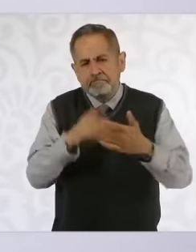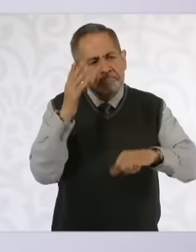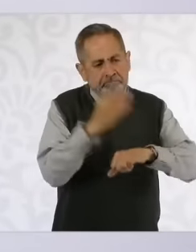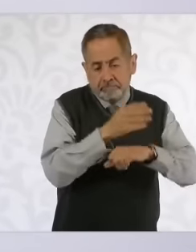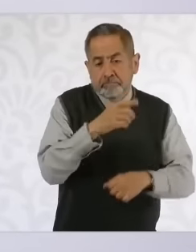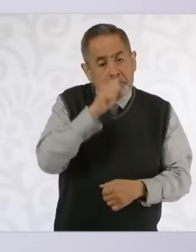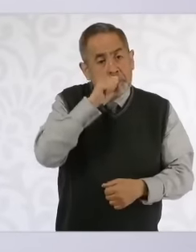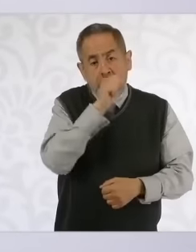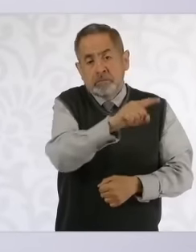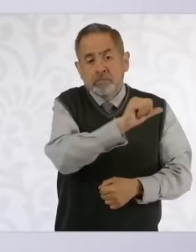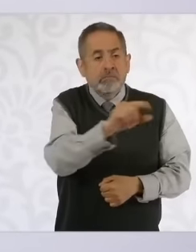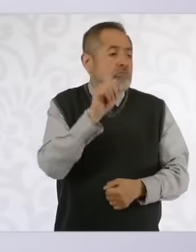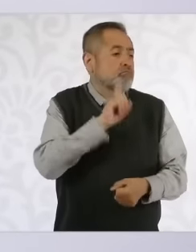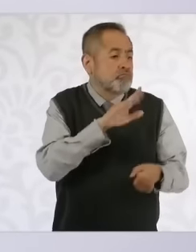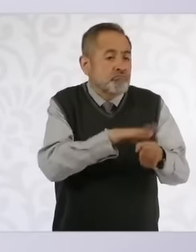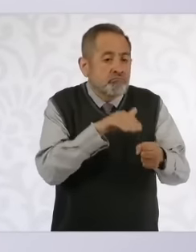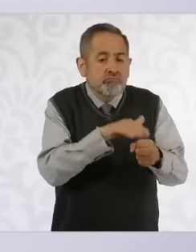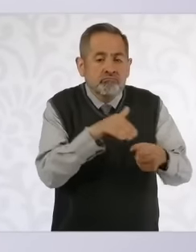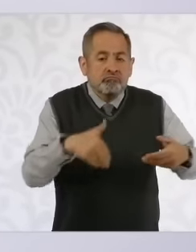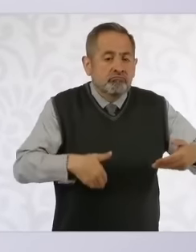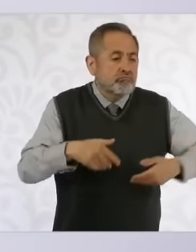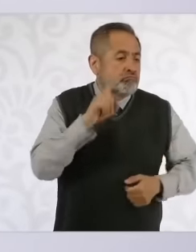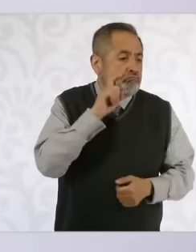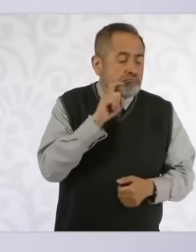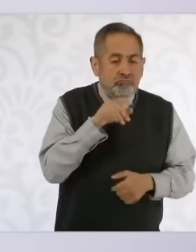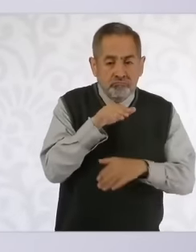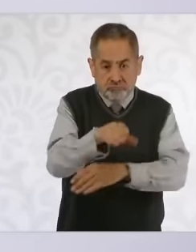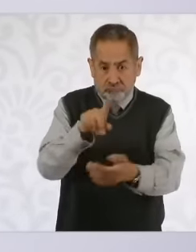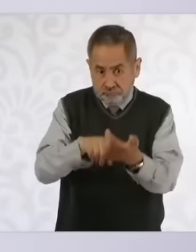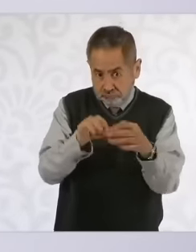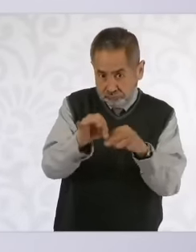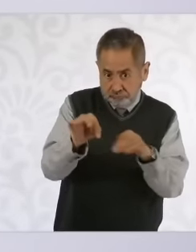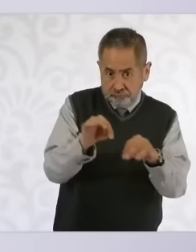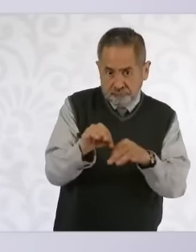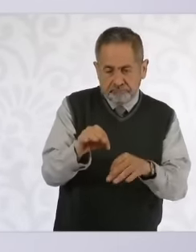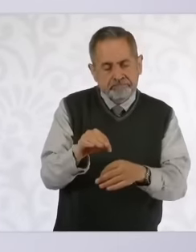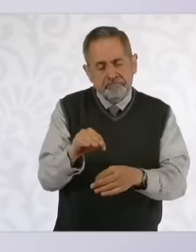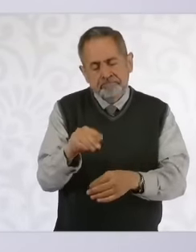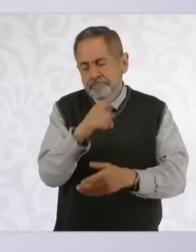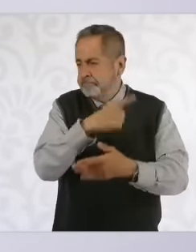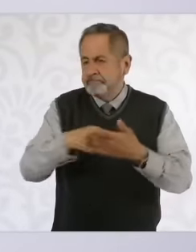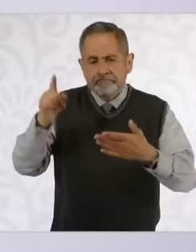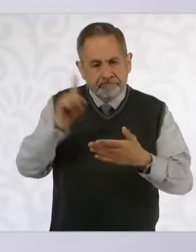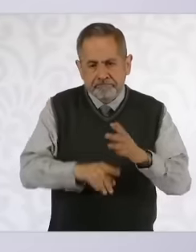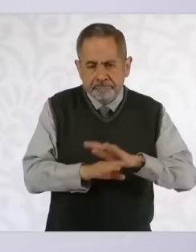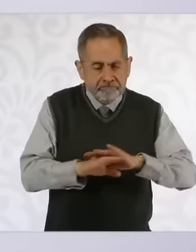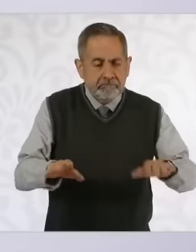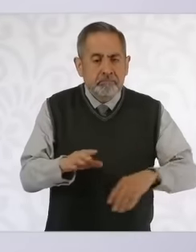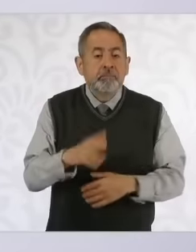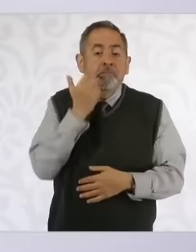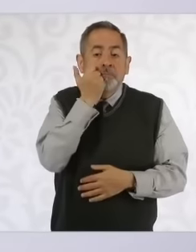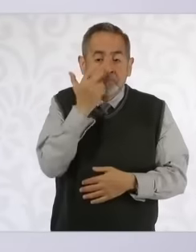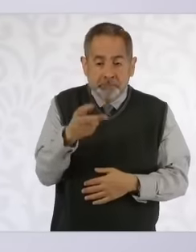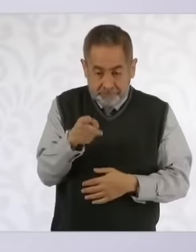women in the workplace are what we want with all the modifications we have made.